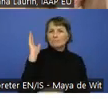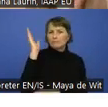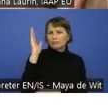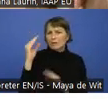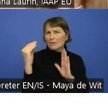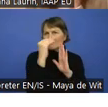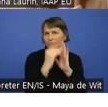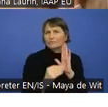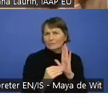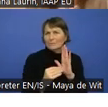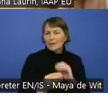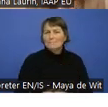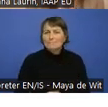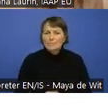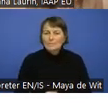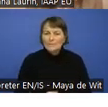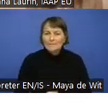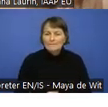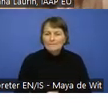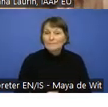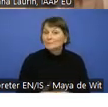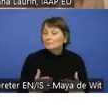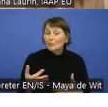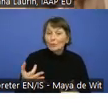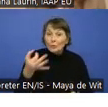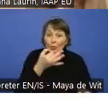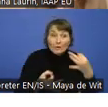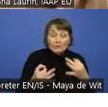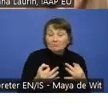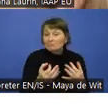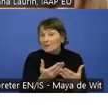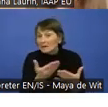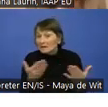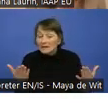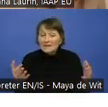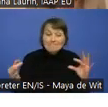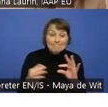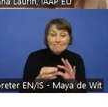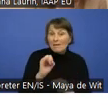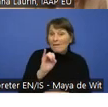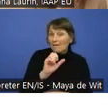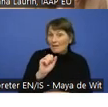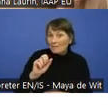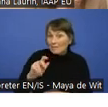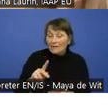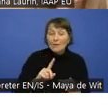So if you have any questions about anything around IAAP or specifically IAAP EU, you are